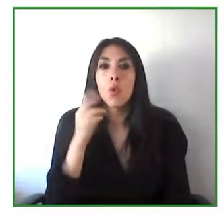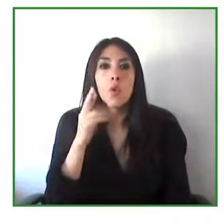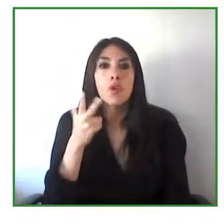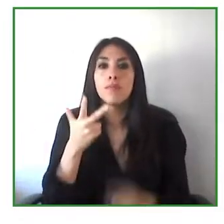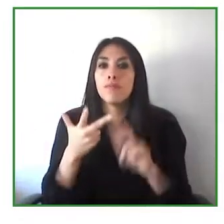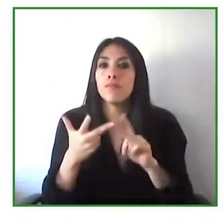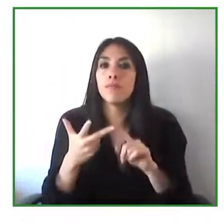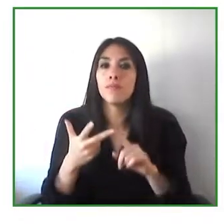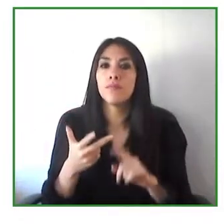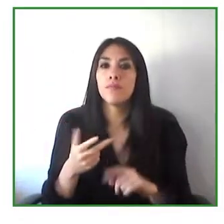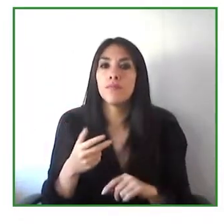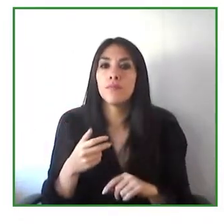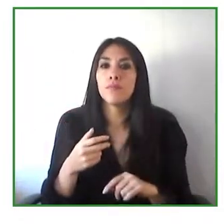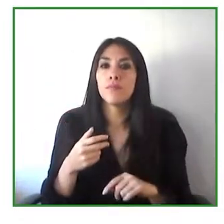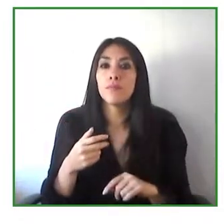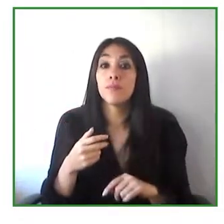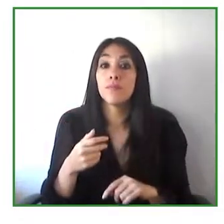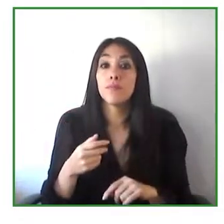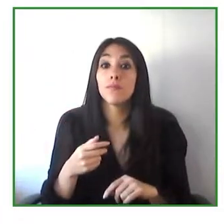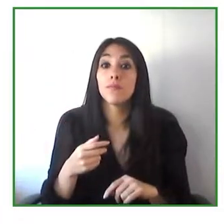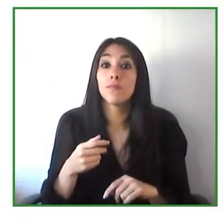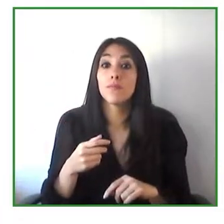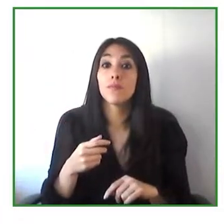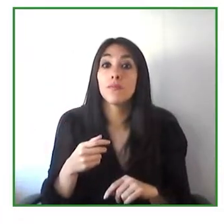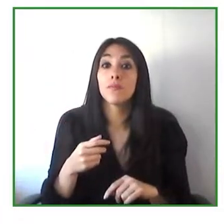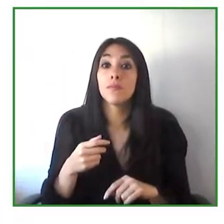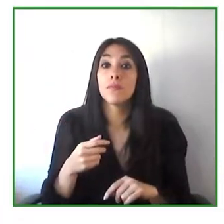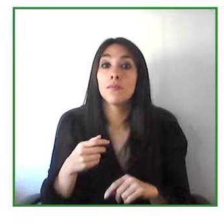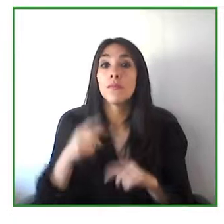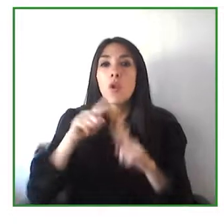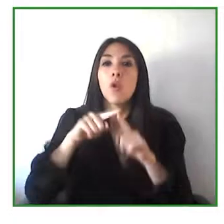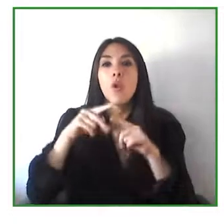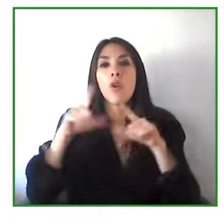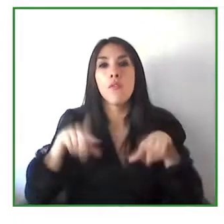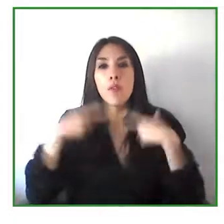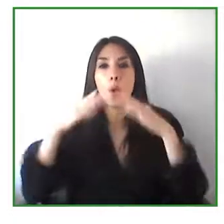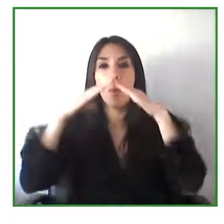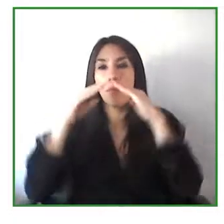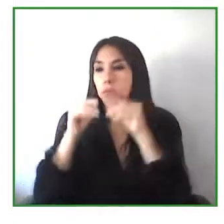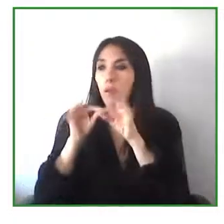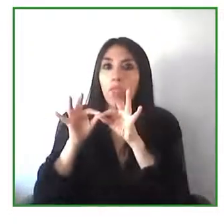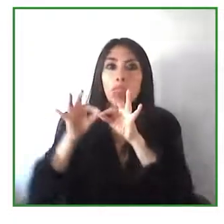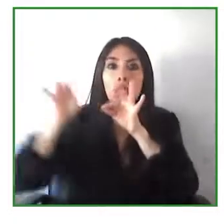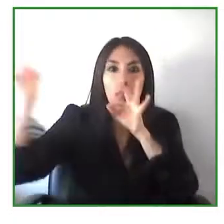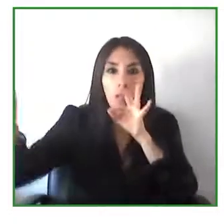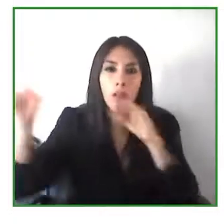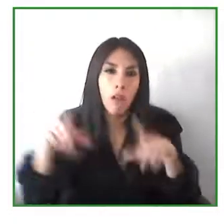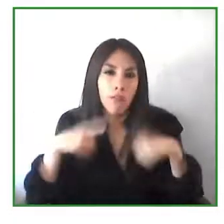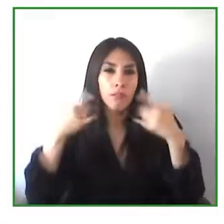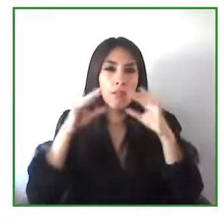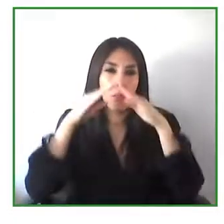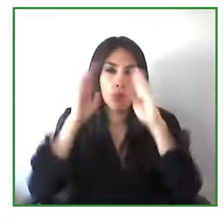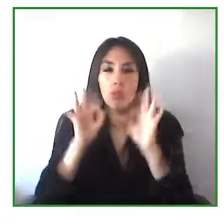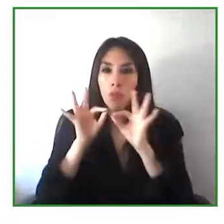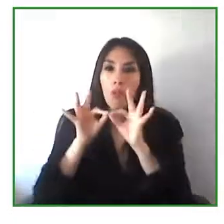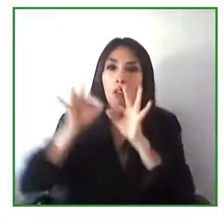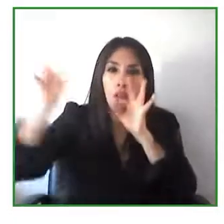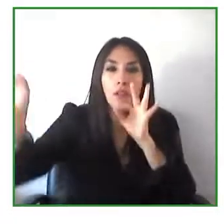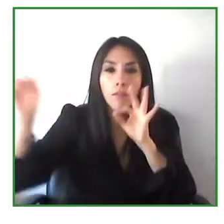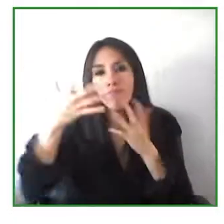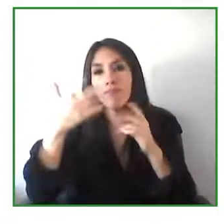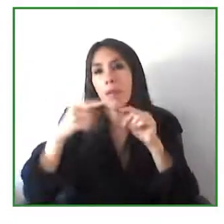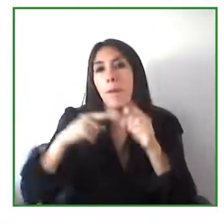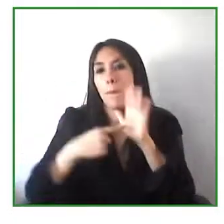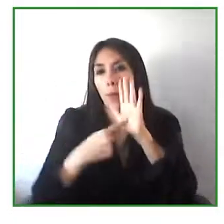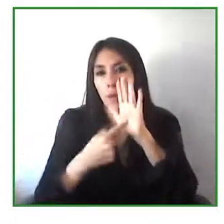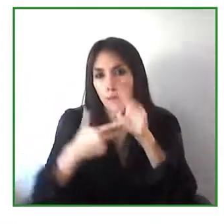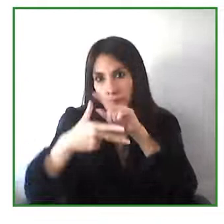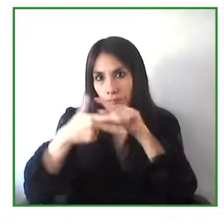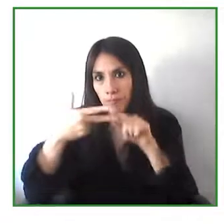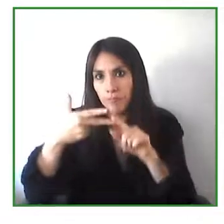when we make technology accessible to all no matter the gender age or social